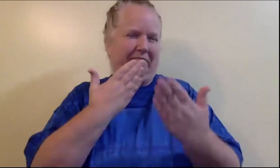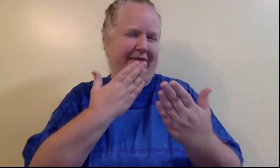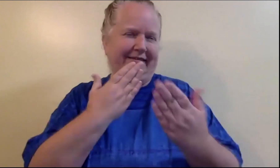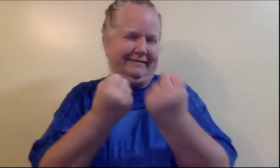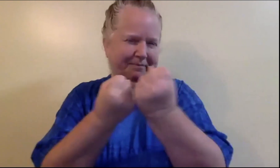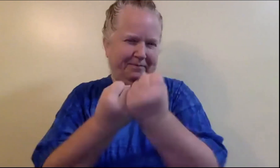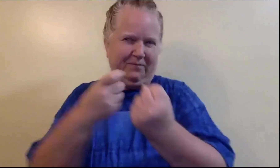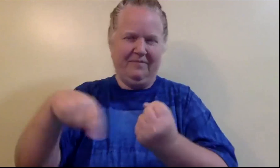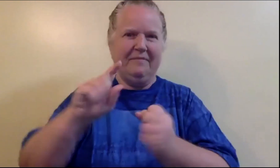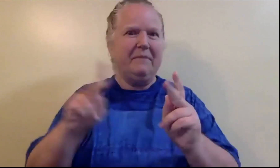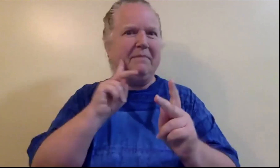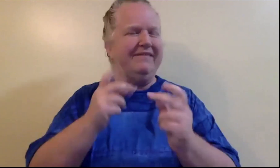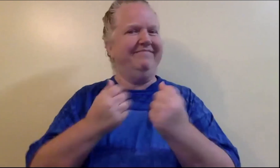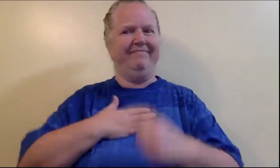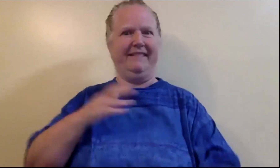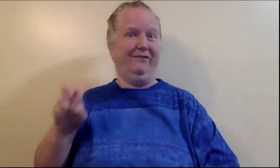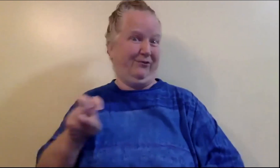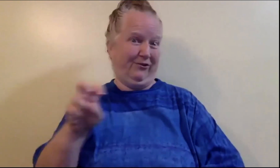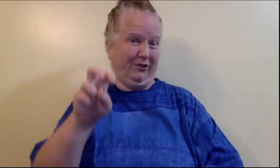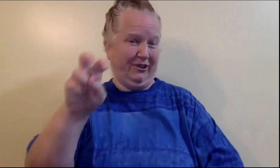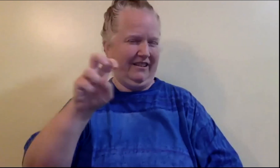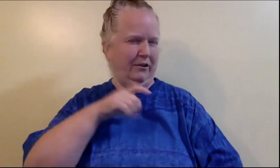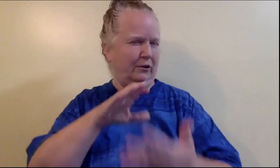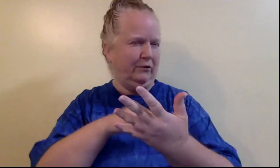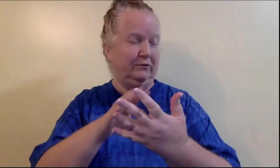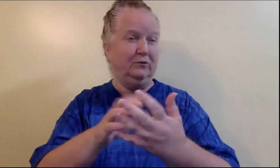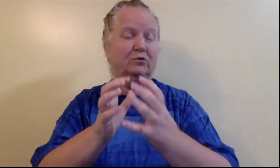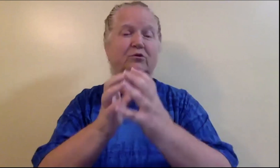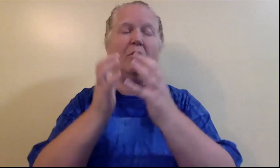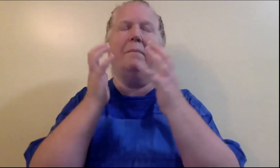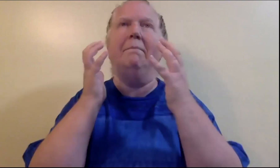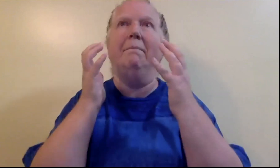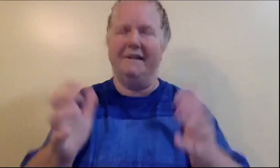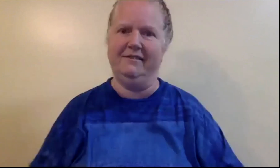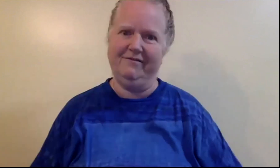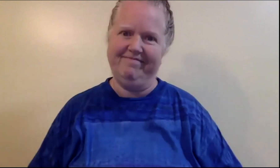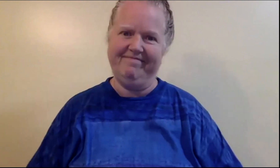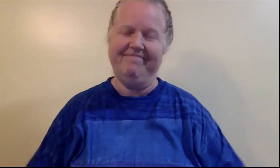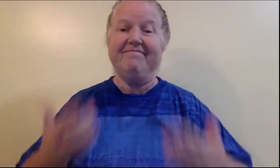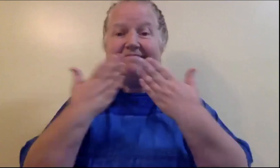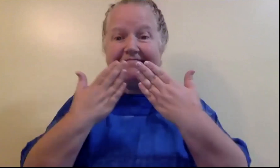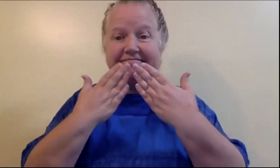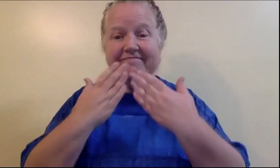I want to say a special thank you to those who have supported me along my journey. I learned so much!